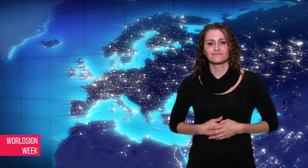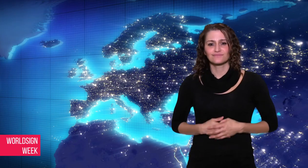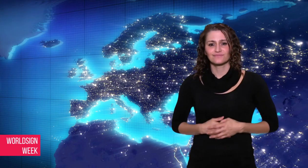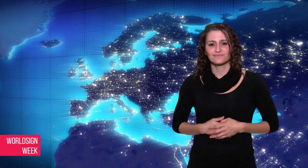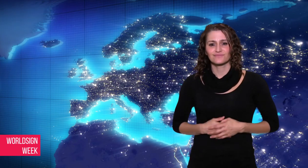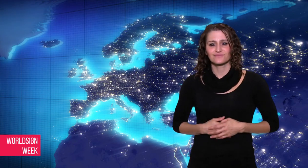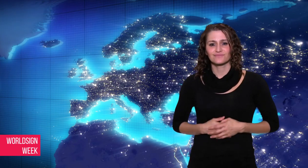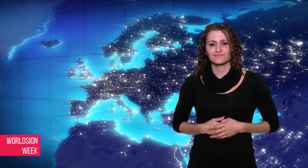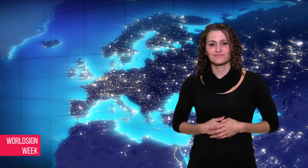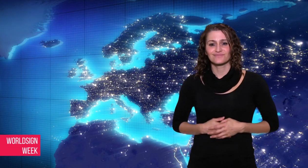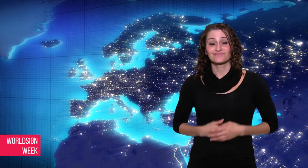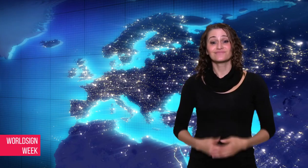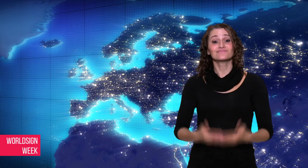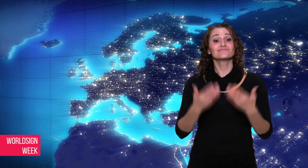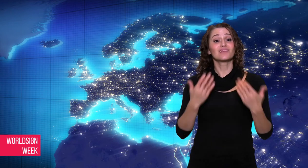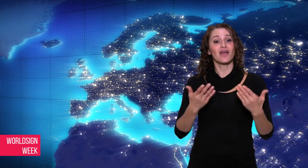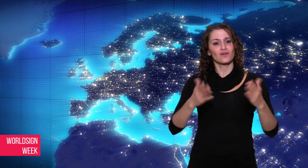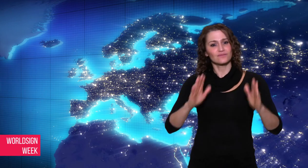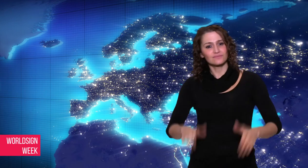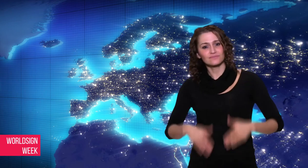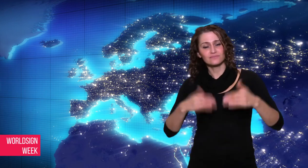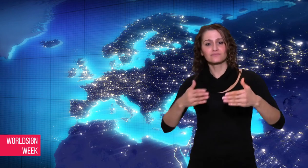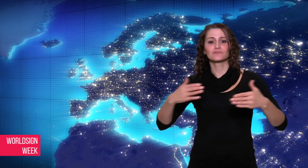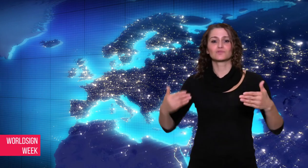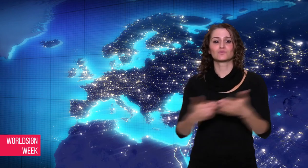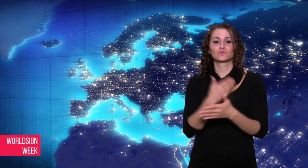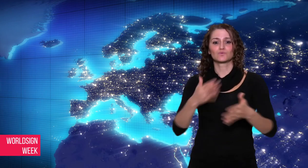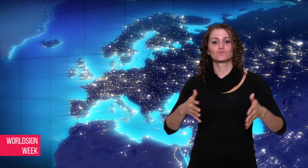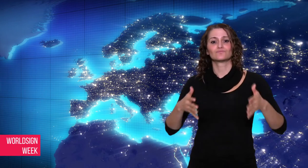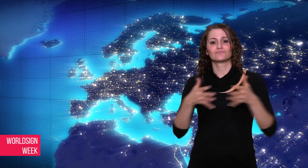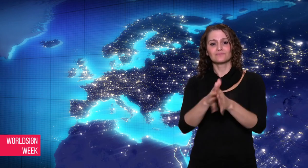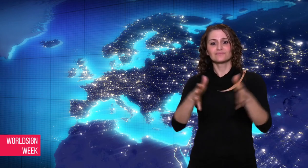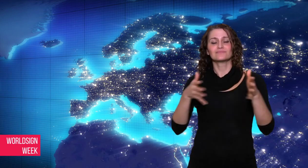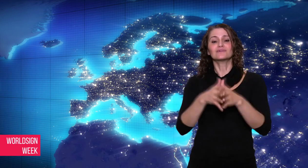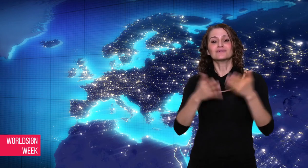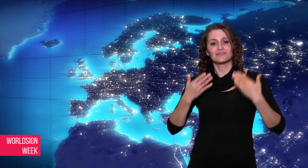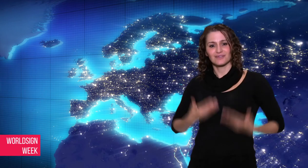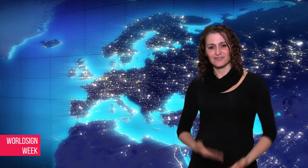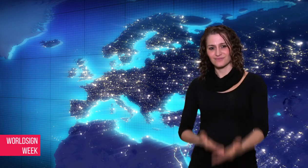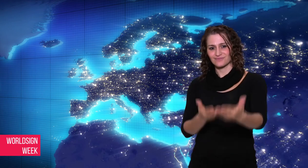Now, let’s go to next story.